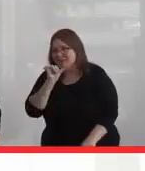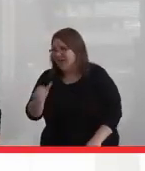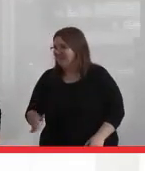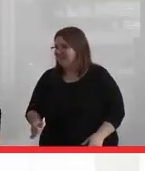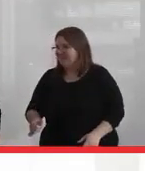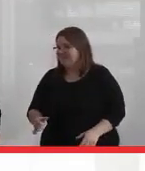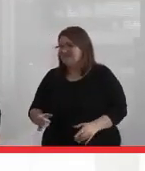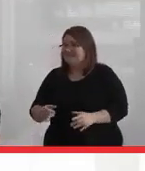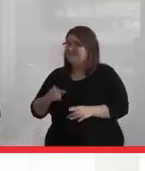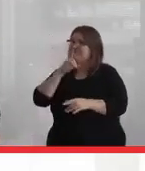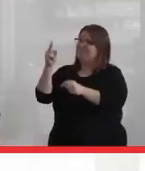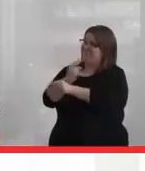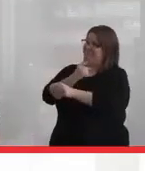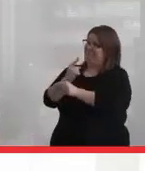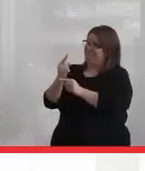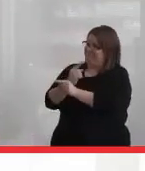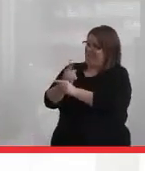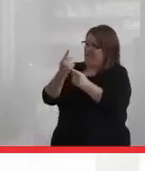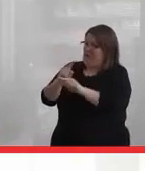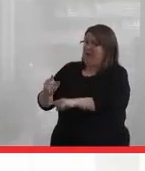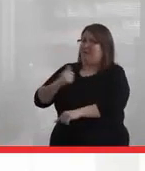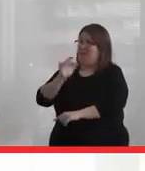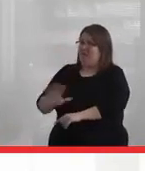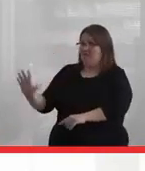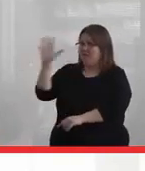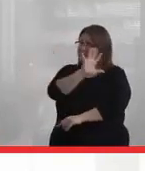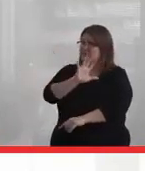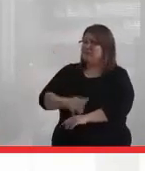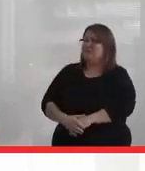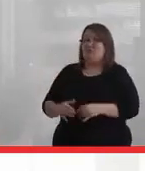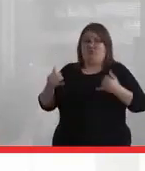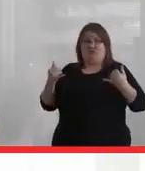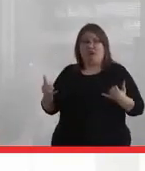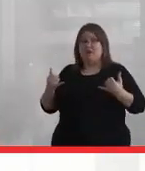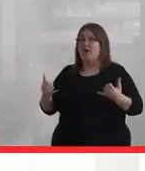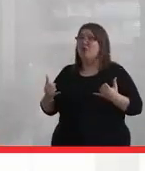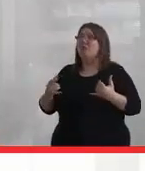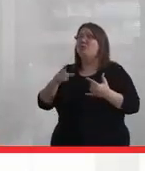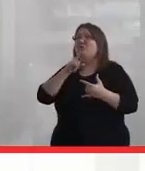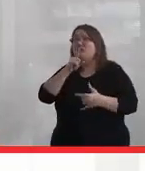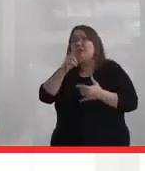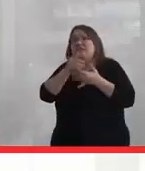It's very valid, these things that are happening in our country right now. And it's really important for everybody